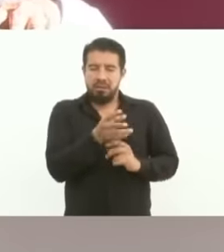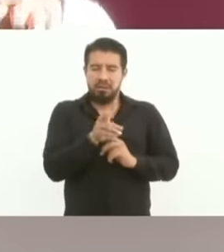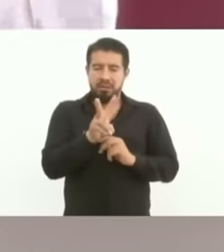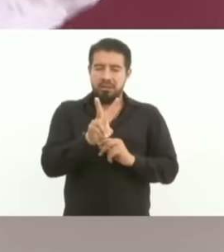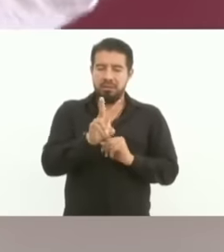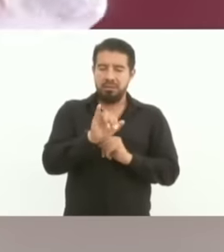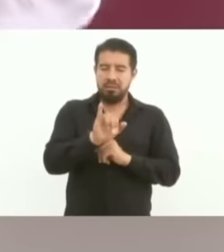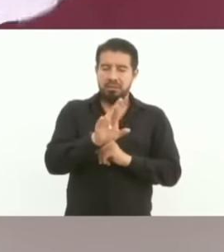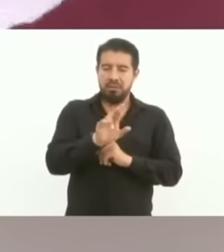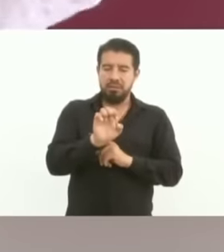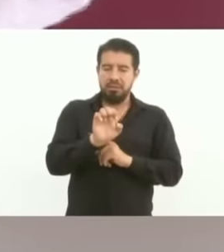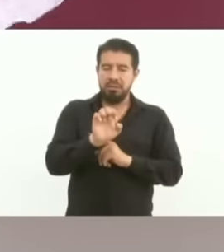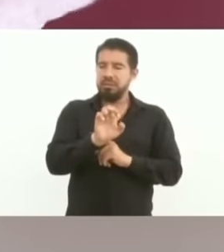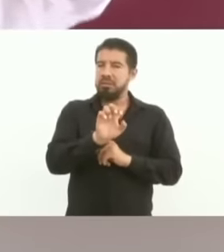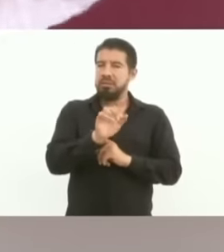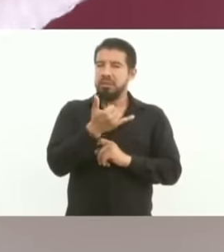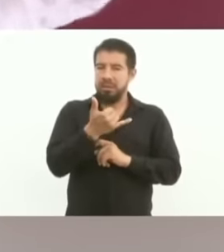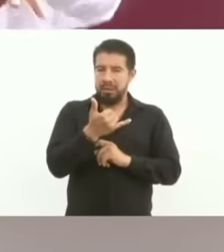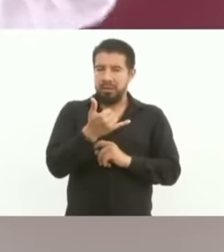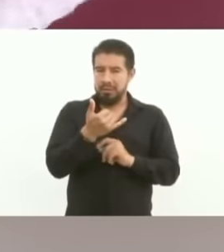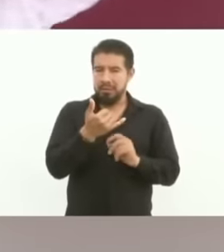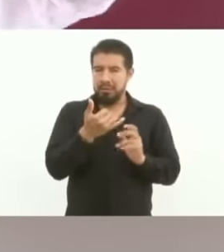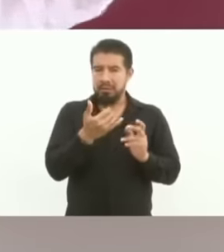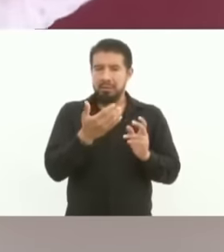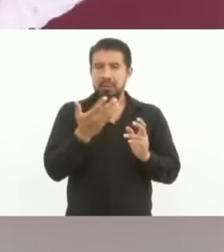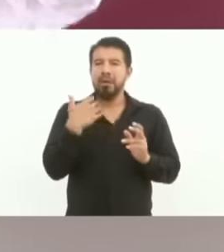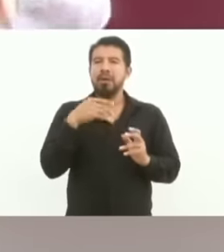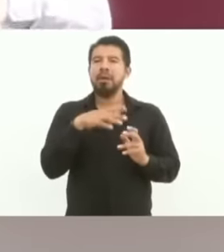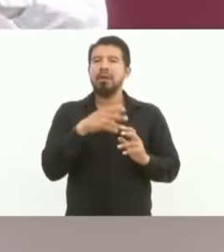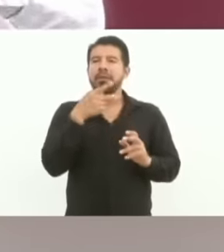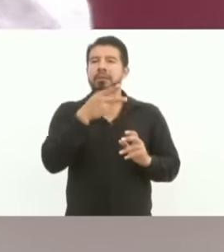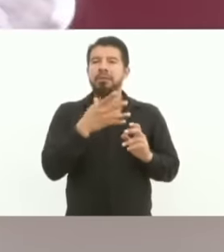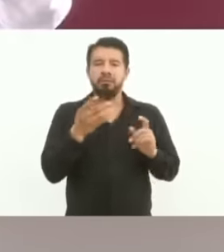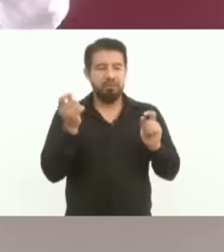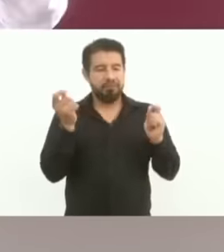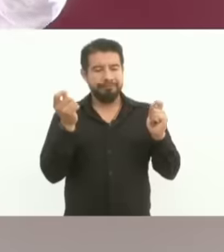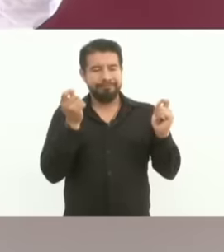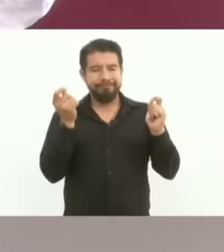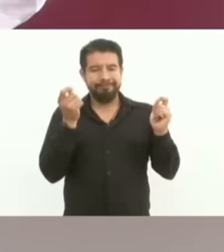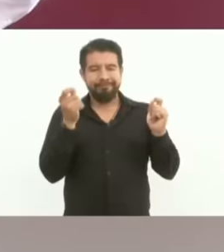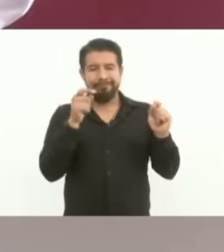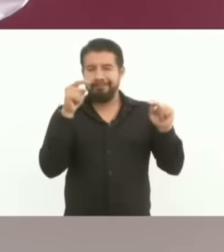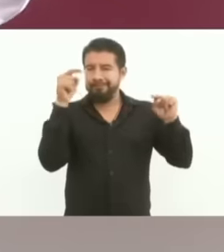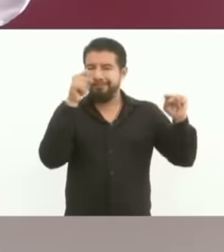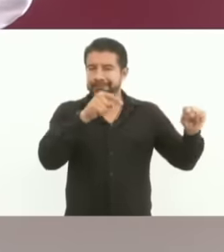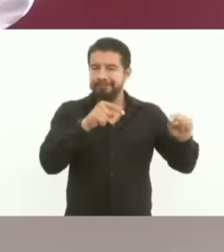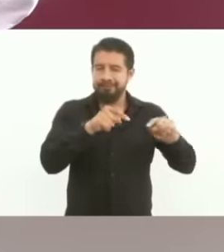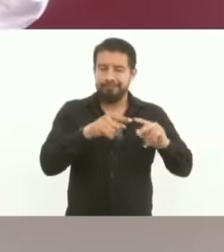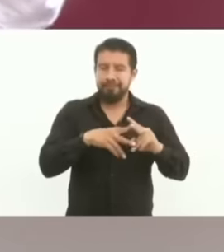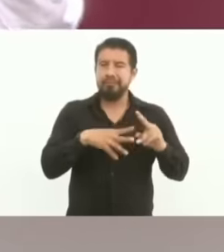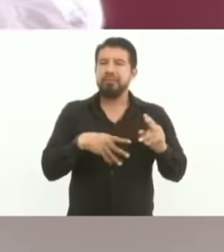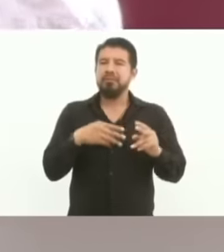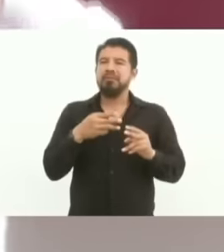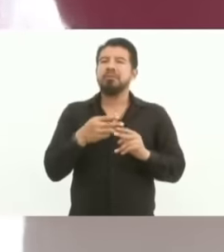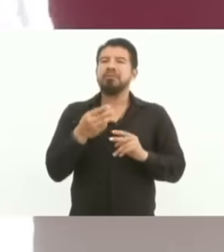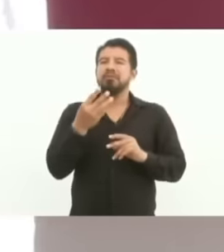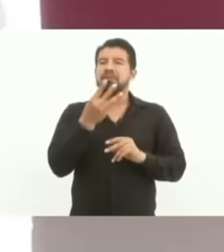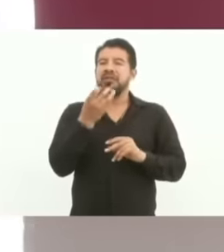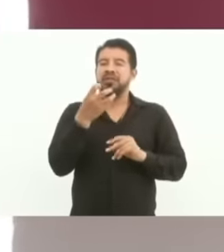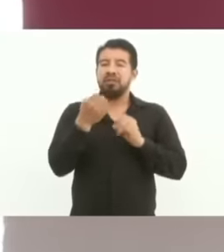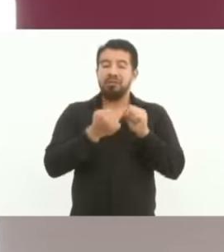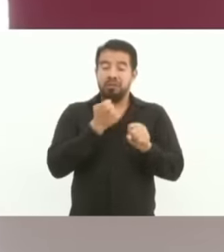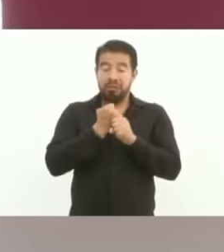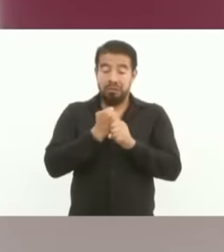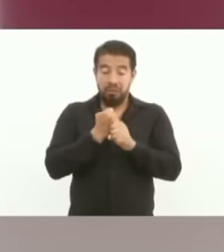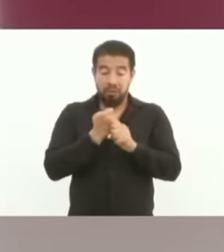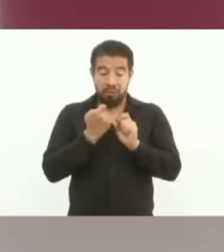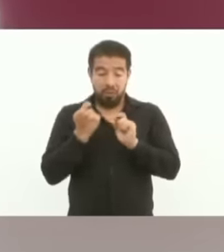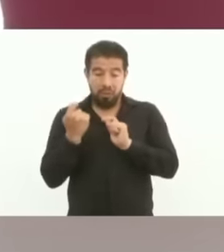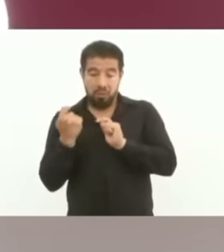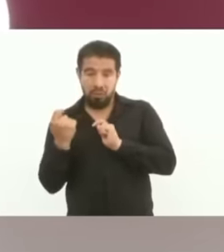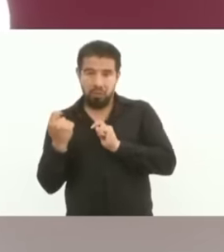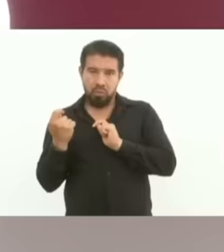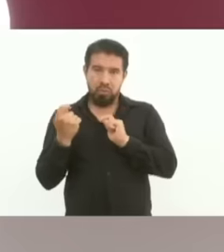Those were the ones who dominated New Spain, never in three centuries. In 300 years he deigned to come to